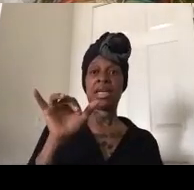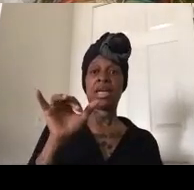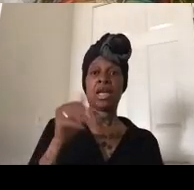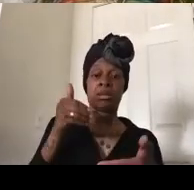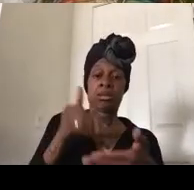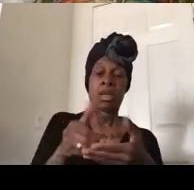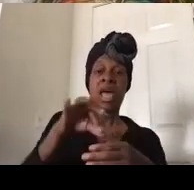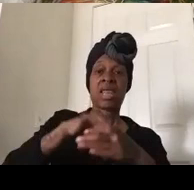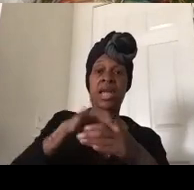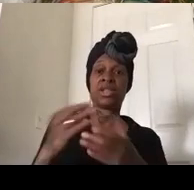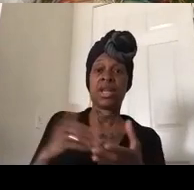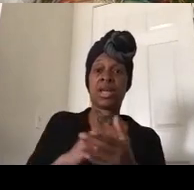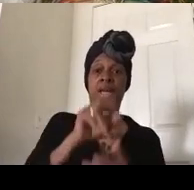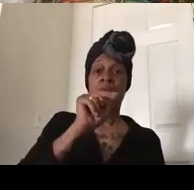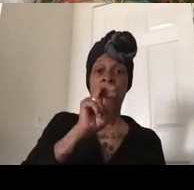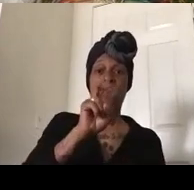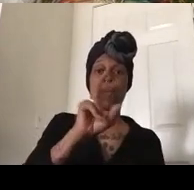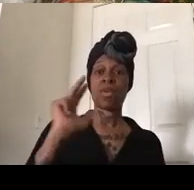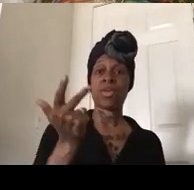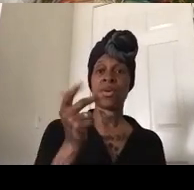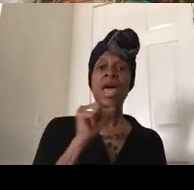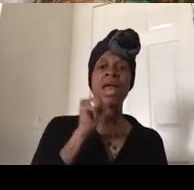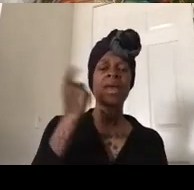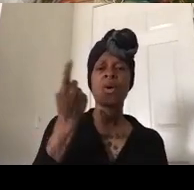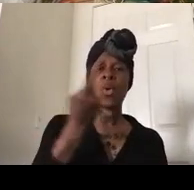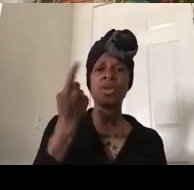election day for you to vote out the fool who